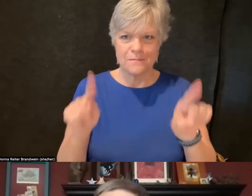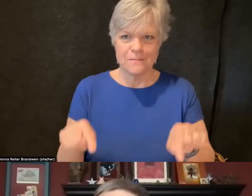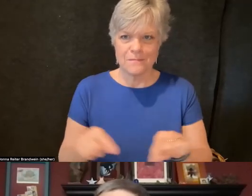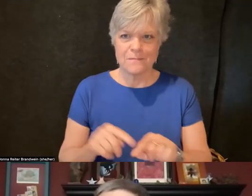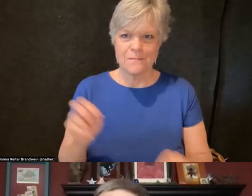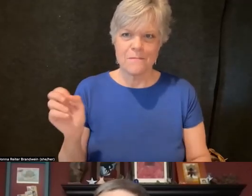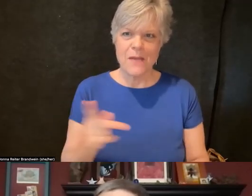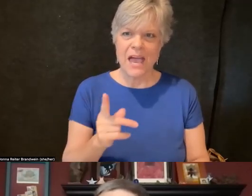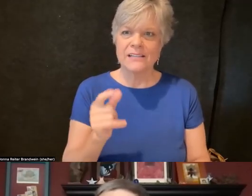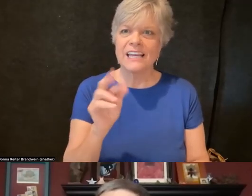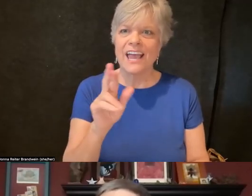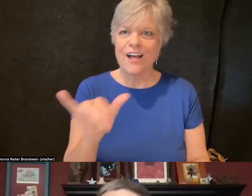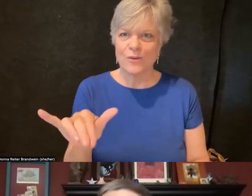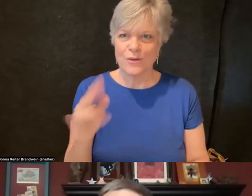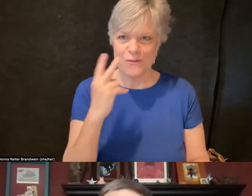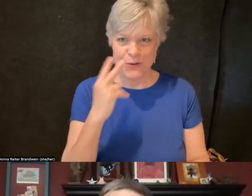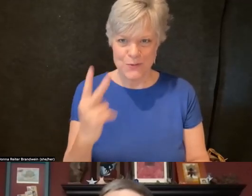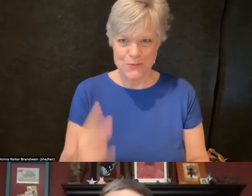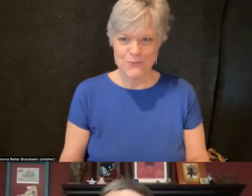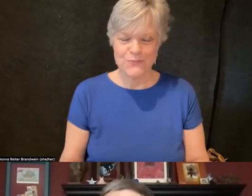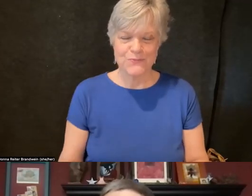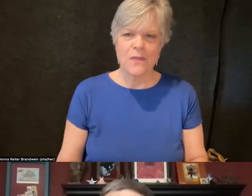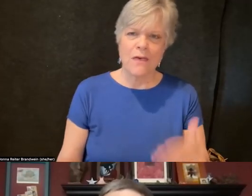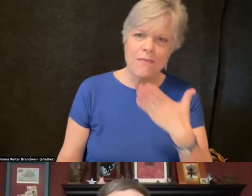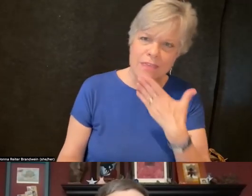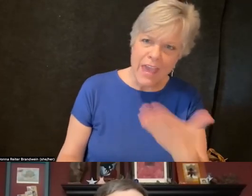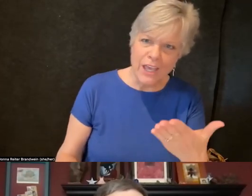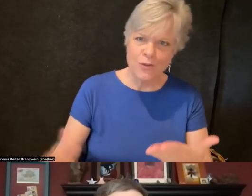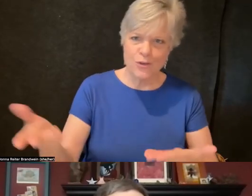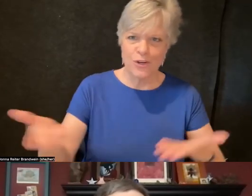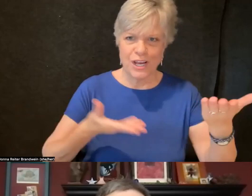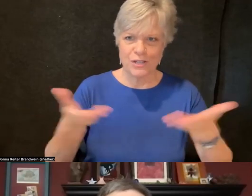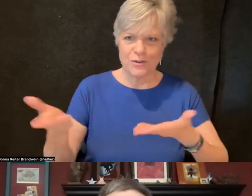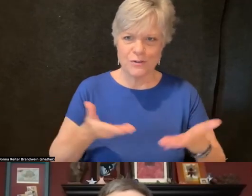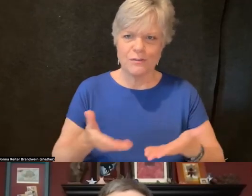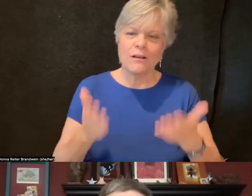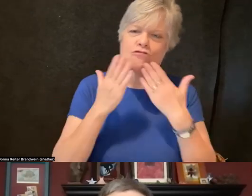And so thank you both for your introductions. Grateful to have you here